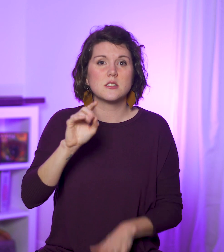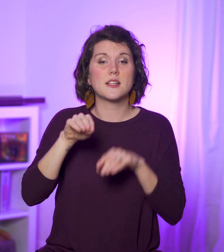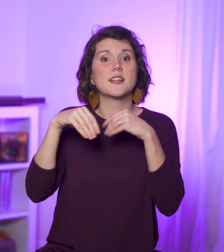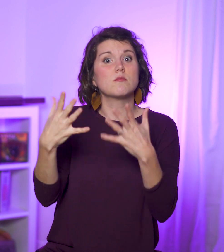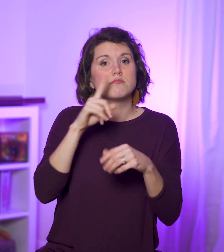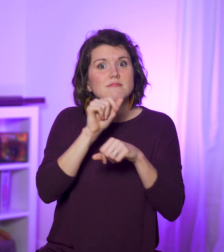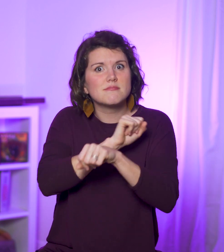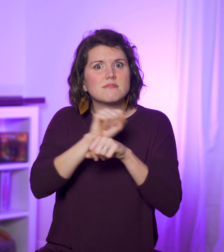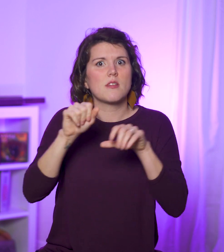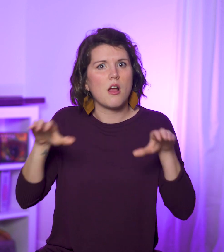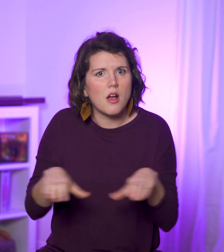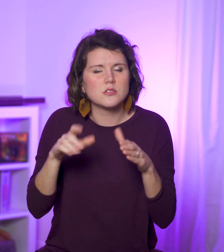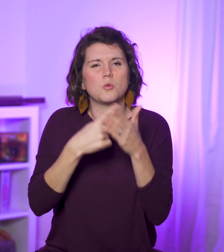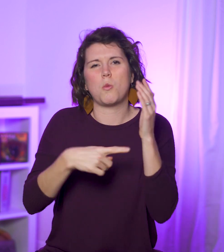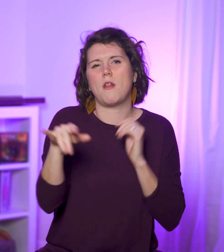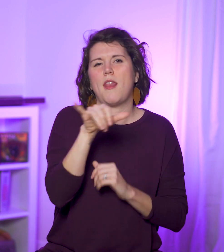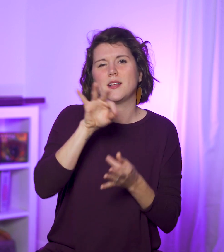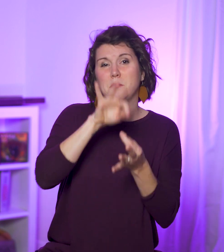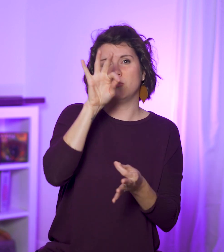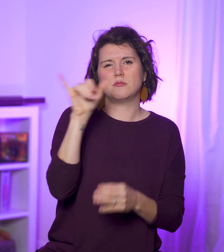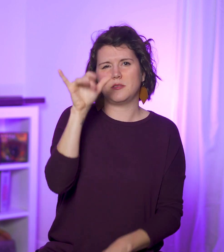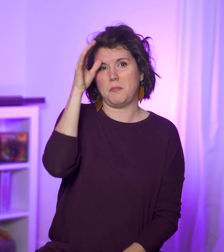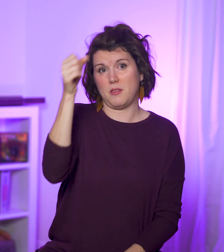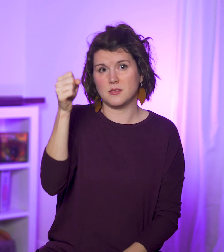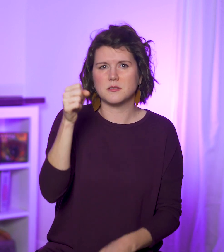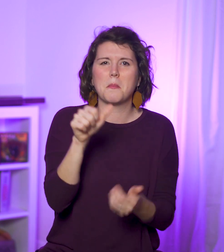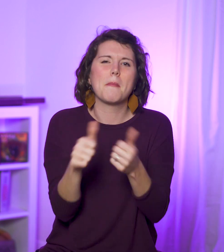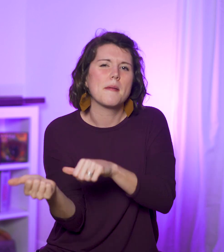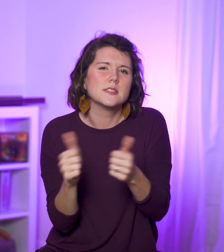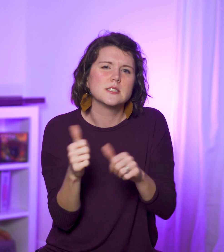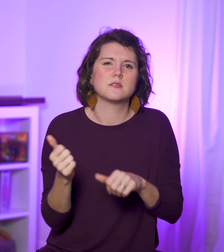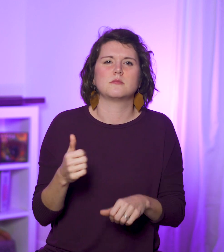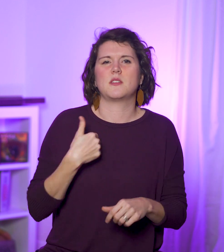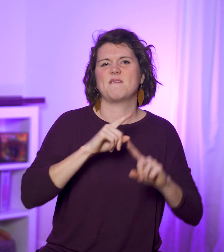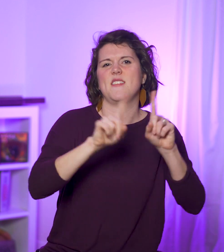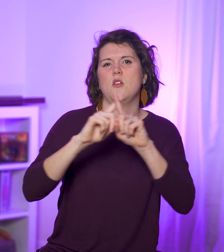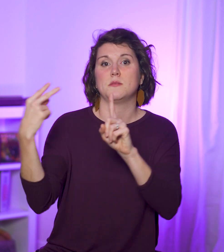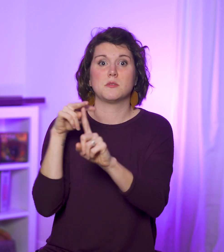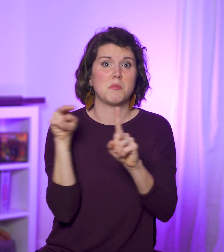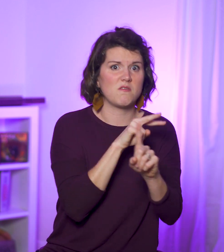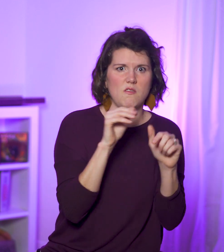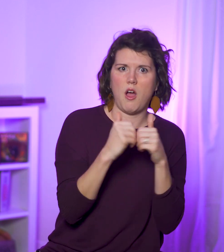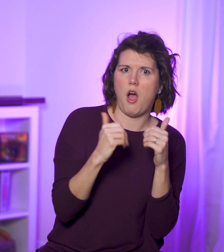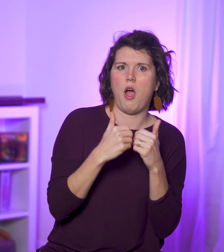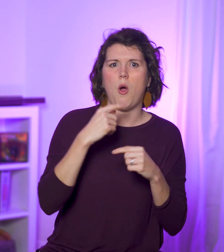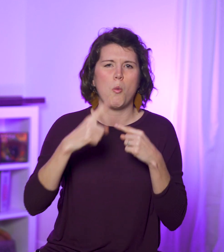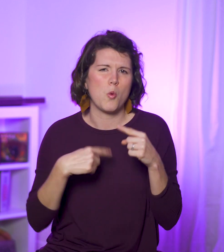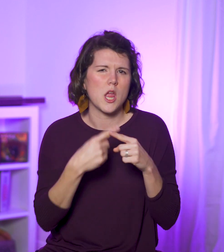giving them a physical action that connects them to a spiritual reality. Like with baptism, there are various perspectives on how, when,